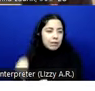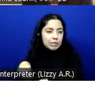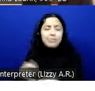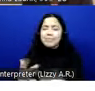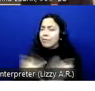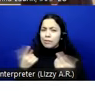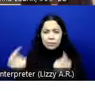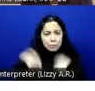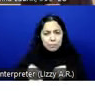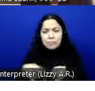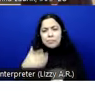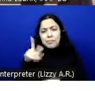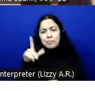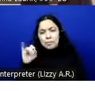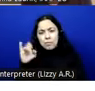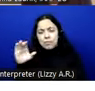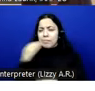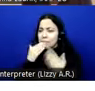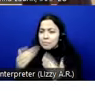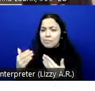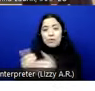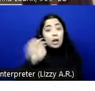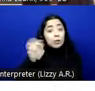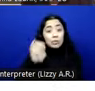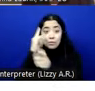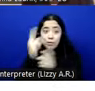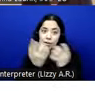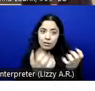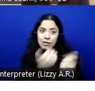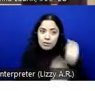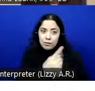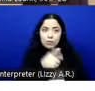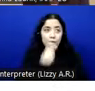Loïc. Even more congratulations to everyone else that don't have to listen to me speaking